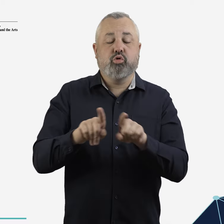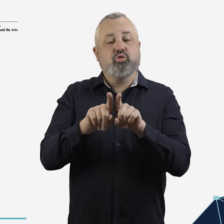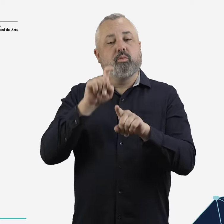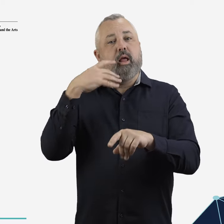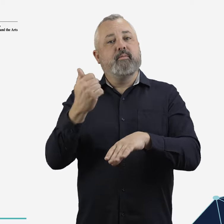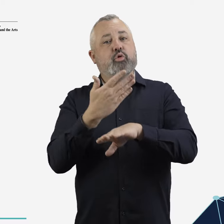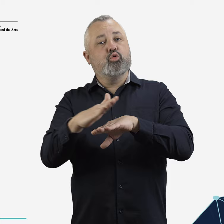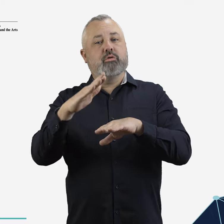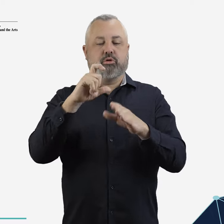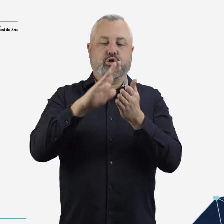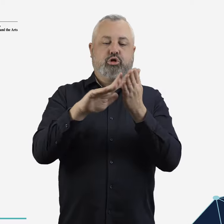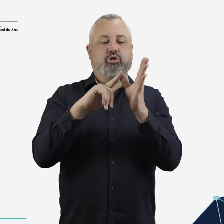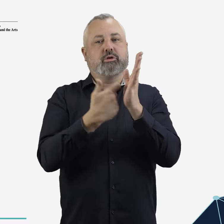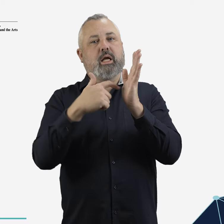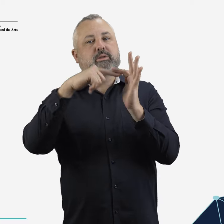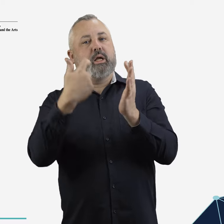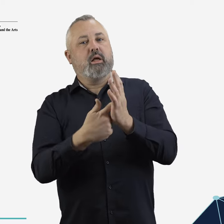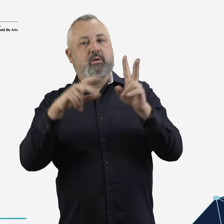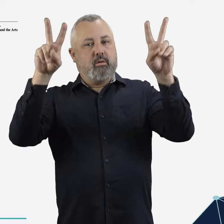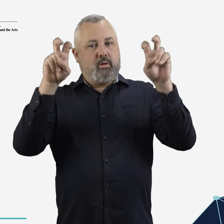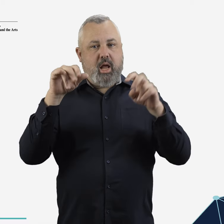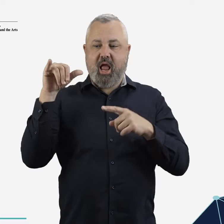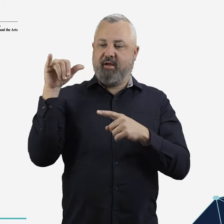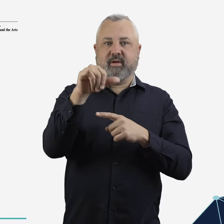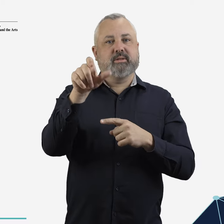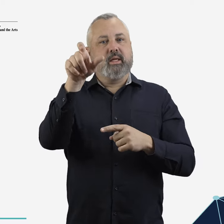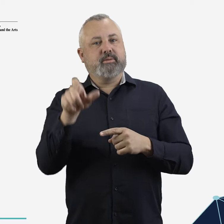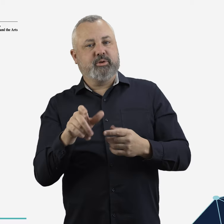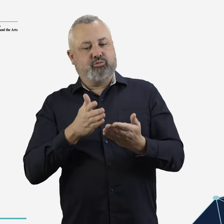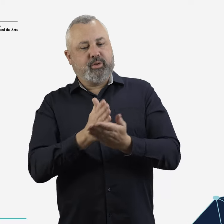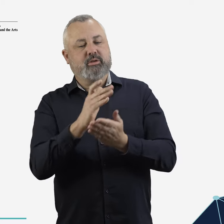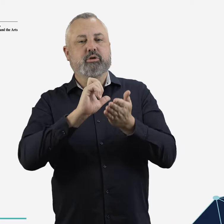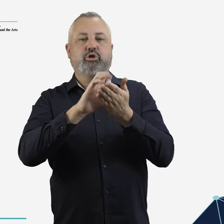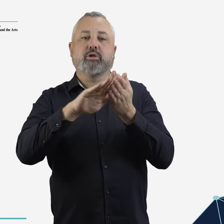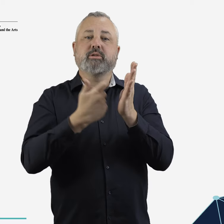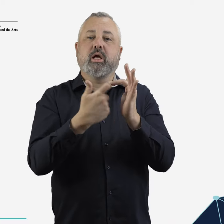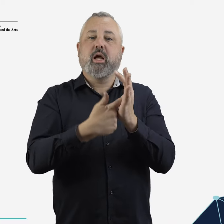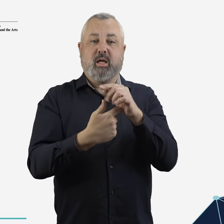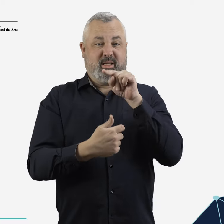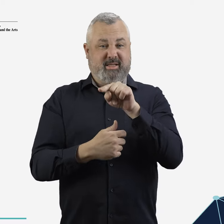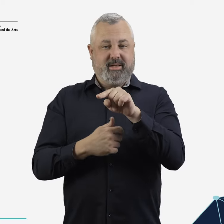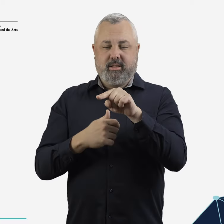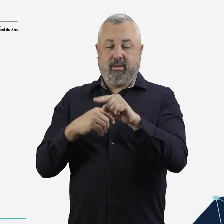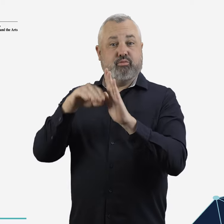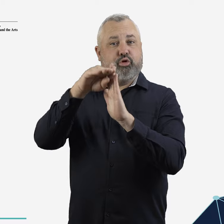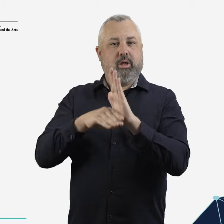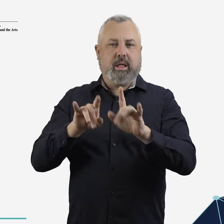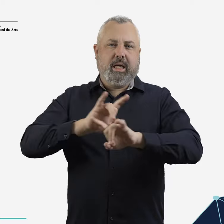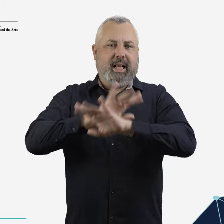A new Aviation Customer Rights Charter will set out what the ombudsperson considers acceptable